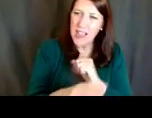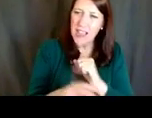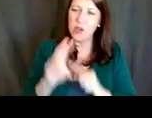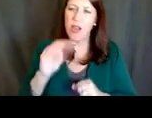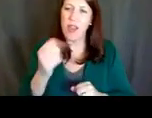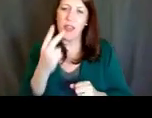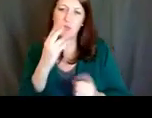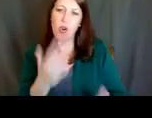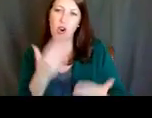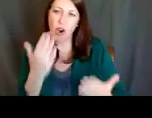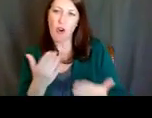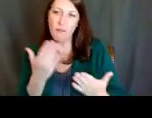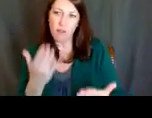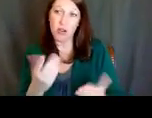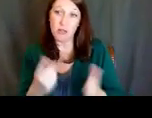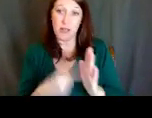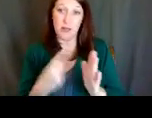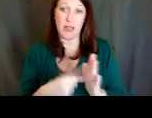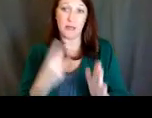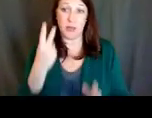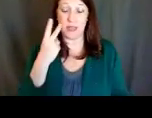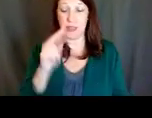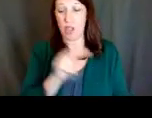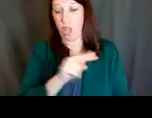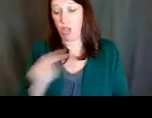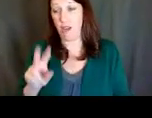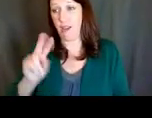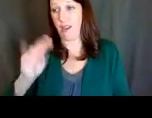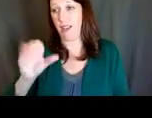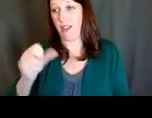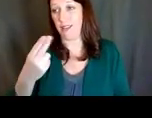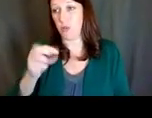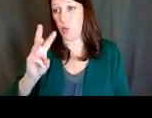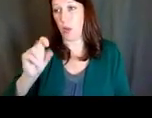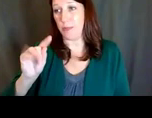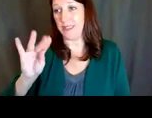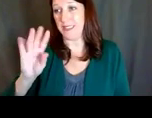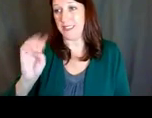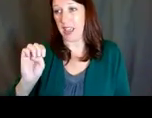And a lot of times you can look on the NIH websites. And thank you, Dr. Boone,